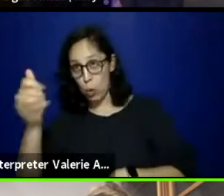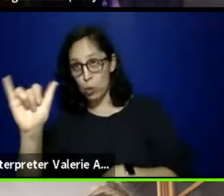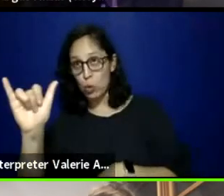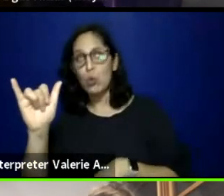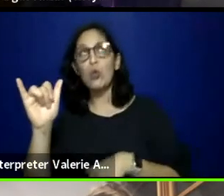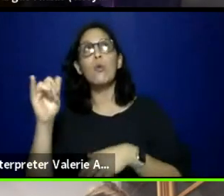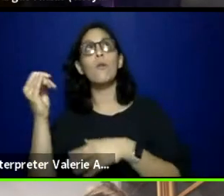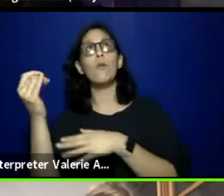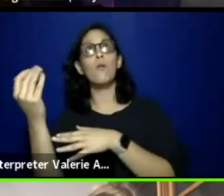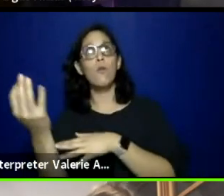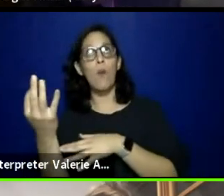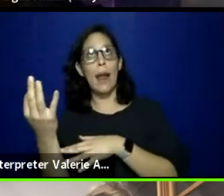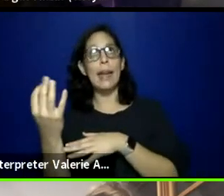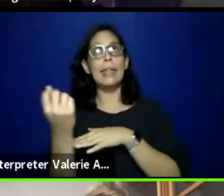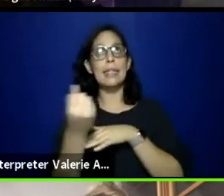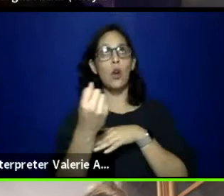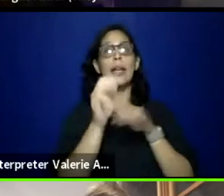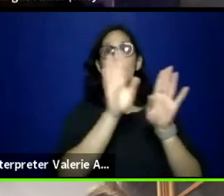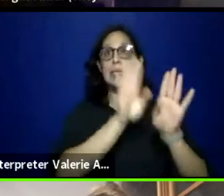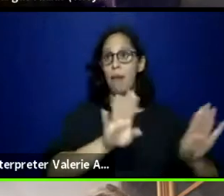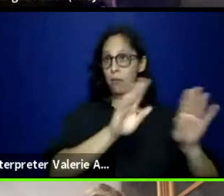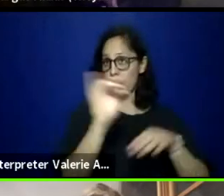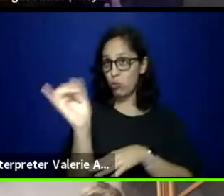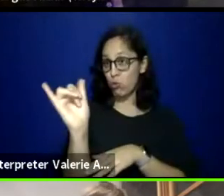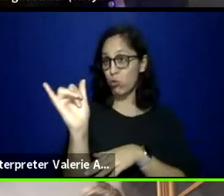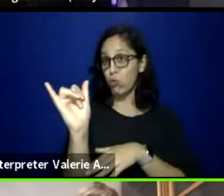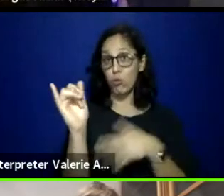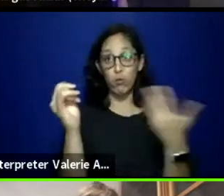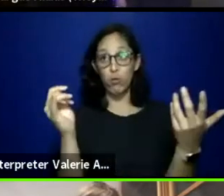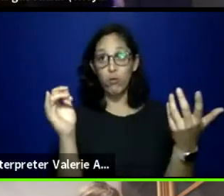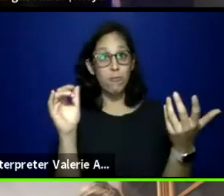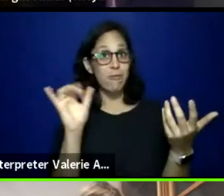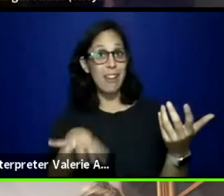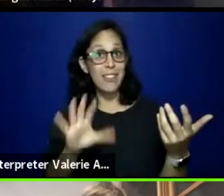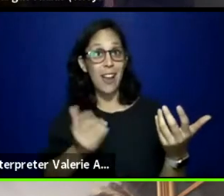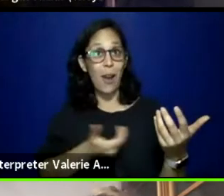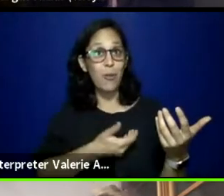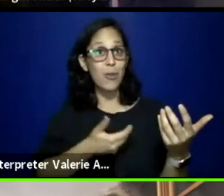Saturday, and Sunday, and that is our auspicious closing.